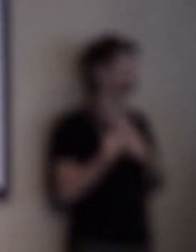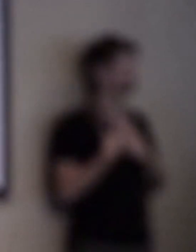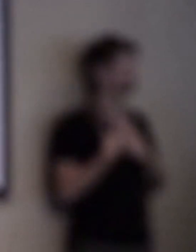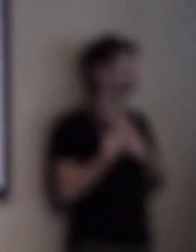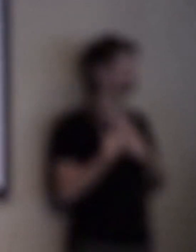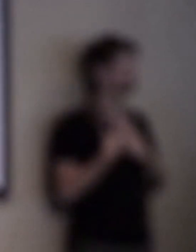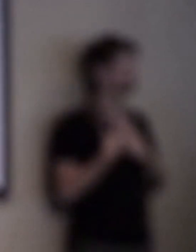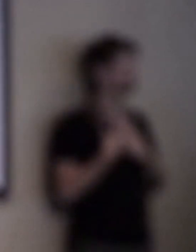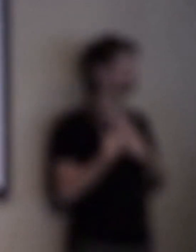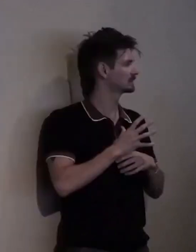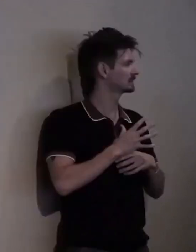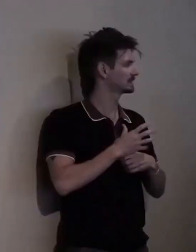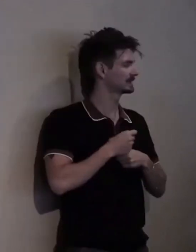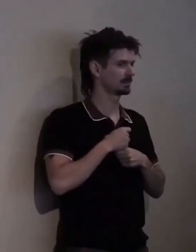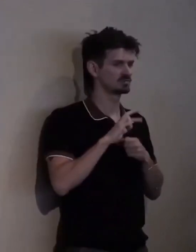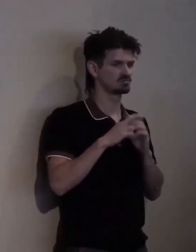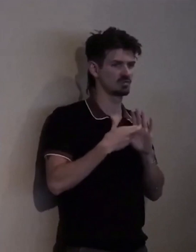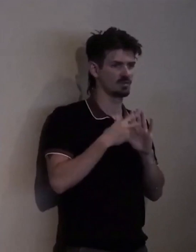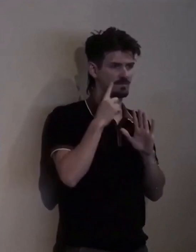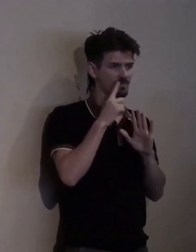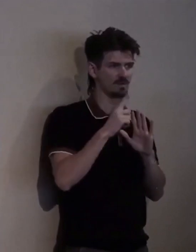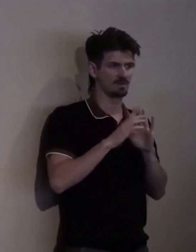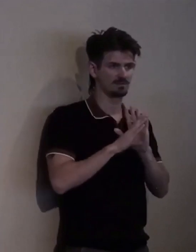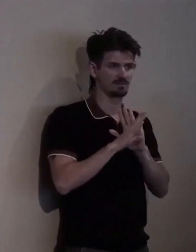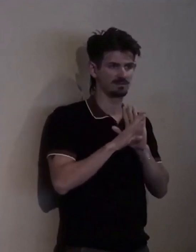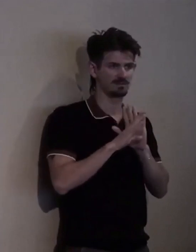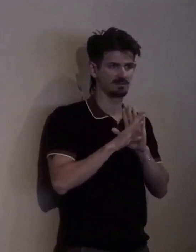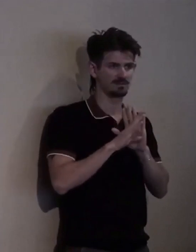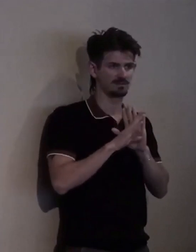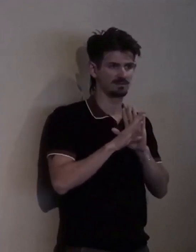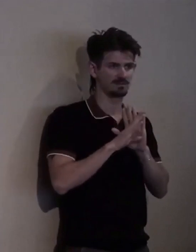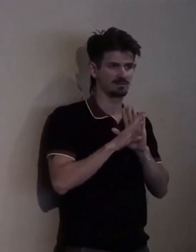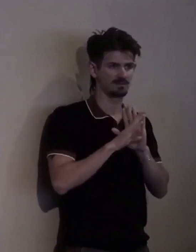as development director for Colorado Cross Disability Coalition.